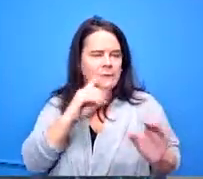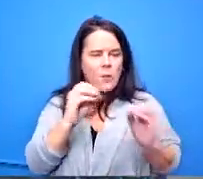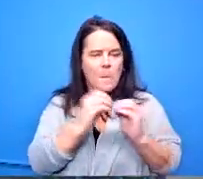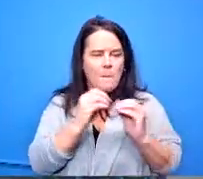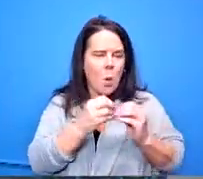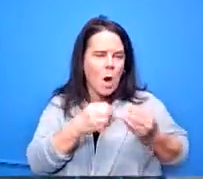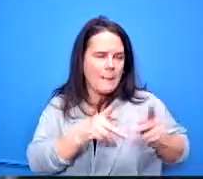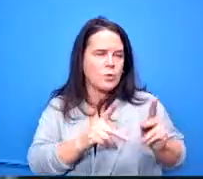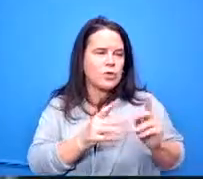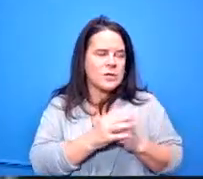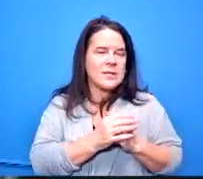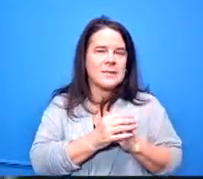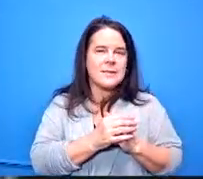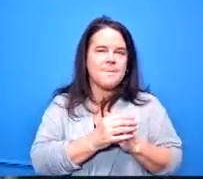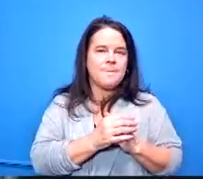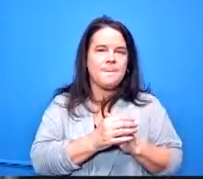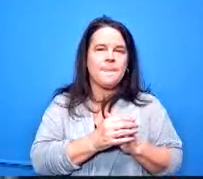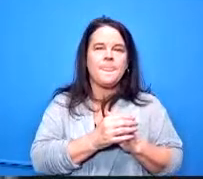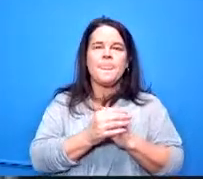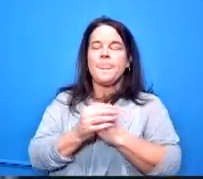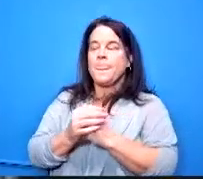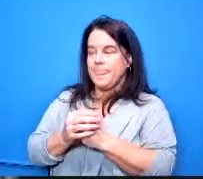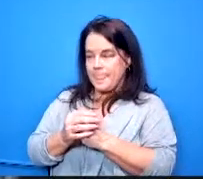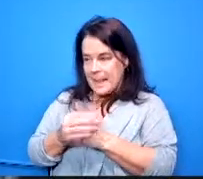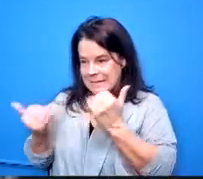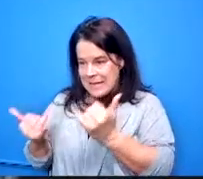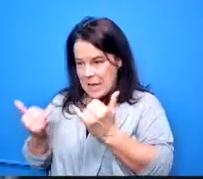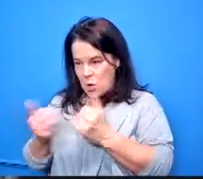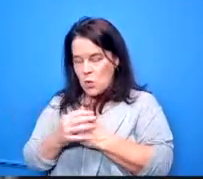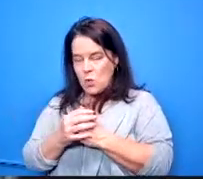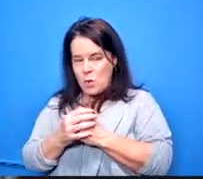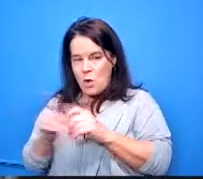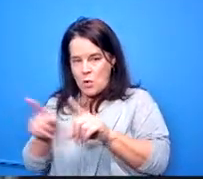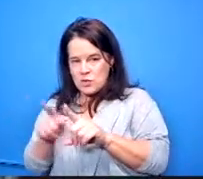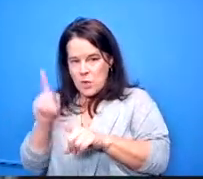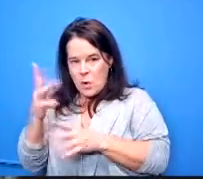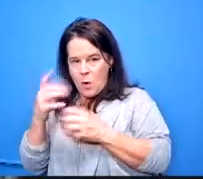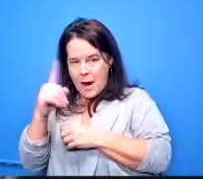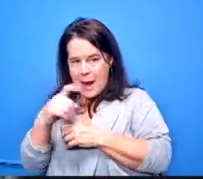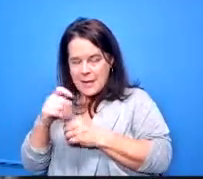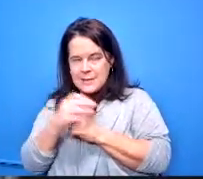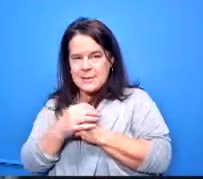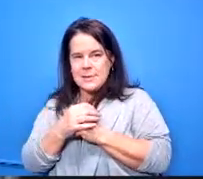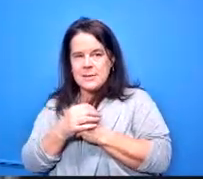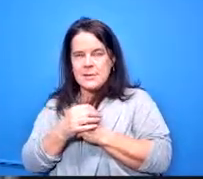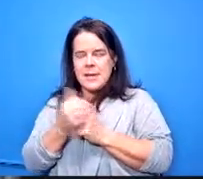up that part dr hollywood knowing that we have to have um everything ready to send to the state